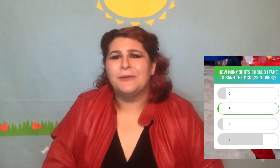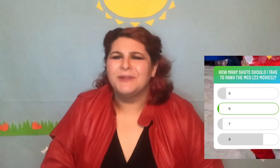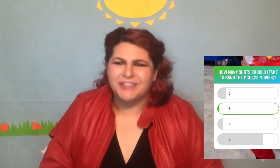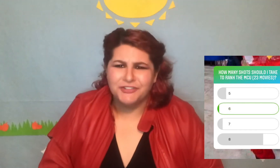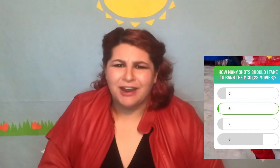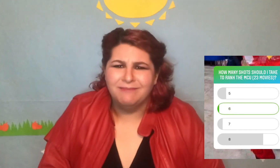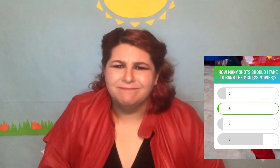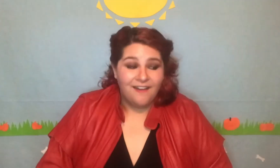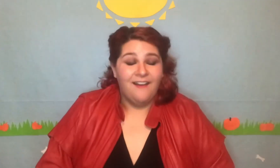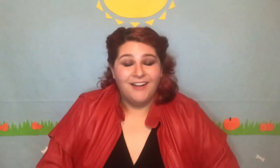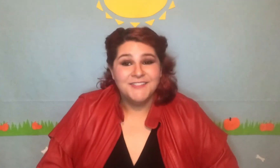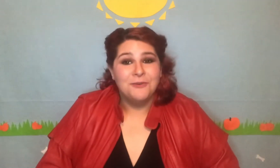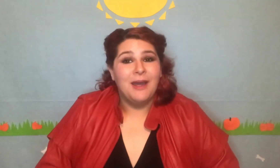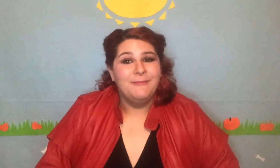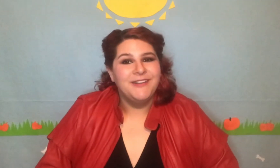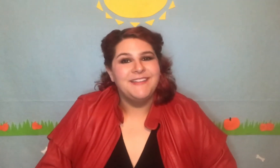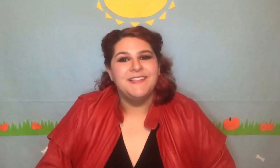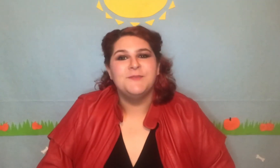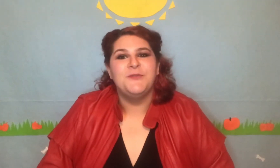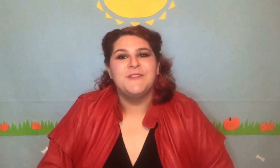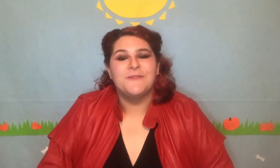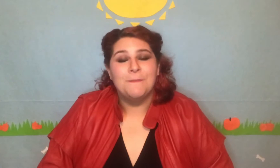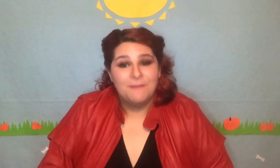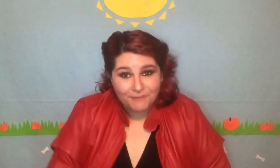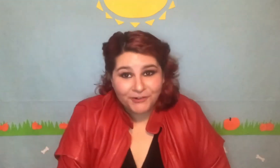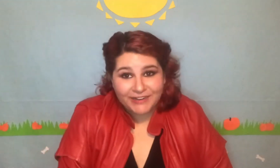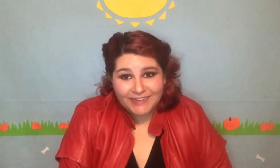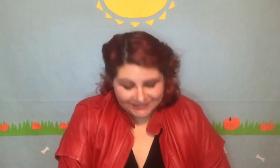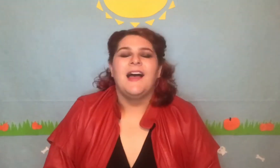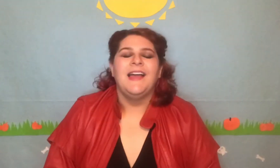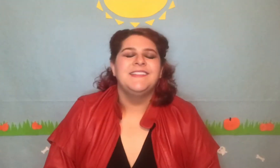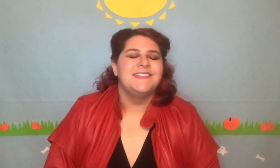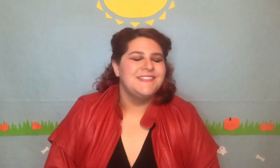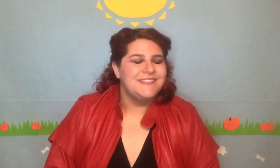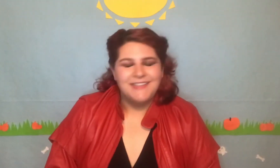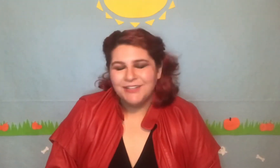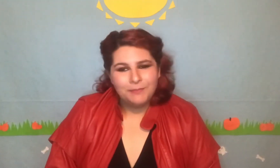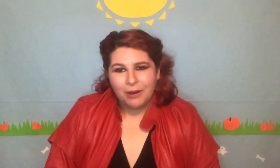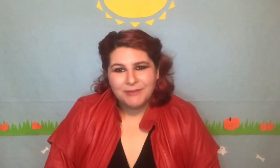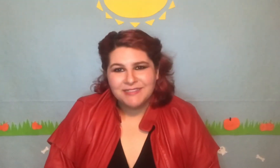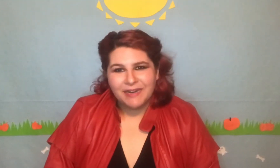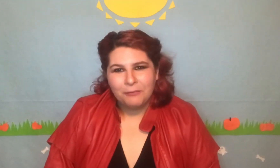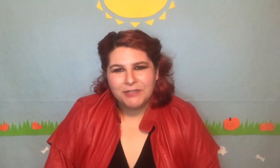gonna try. Also I'm ranking these movies from memory. I sincerely promise that I watched them